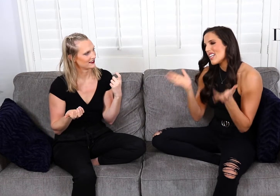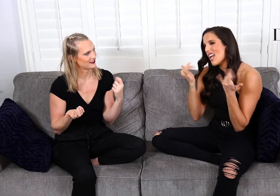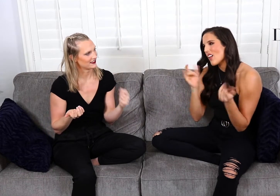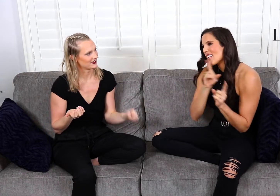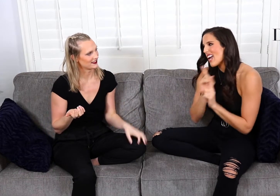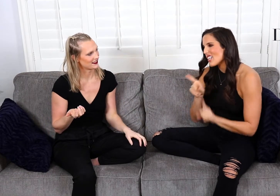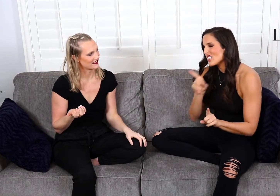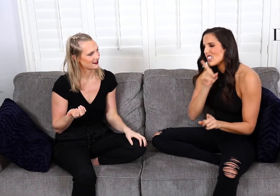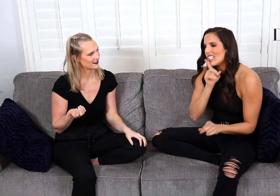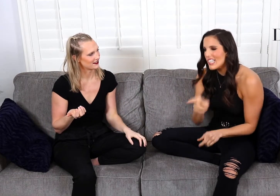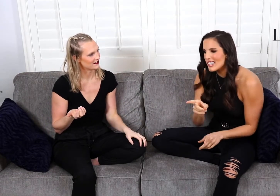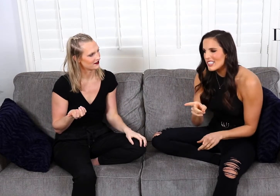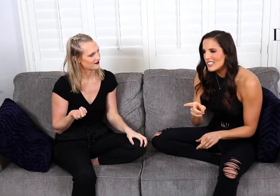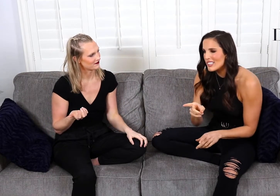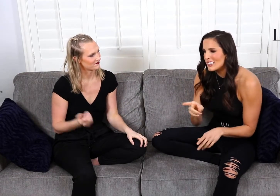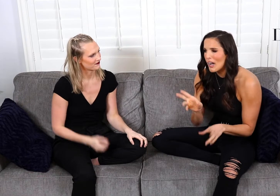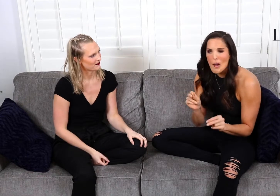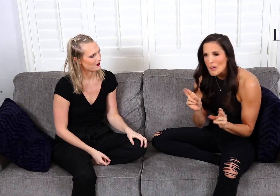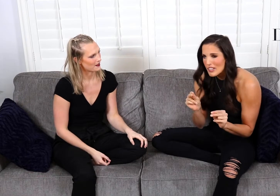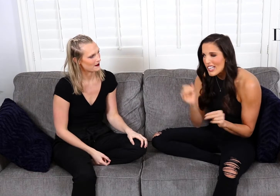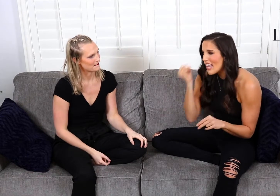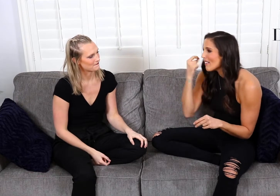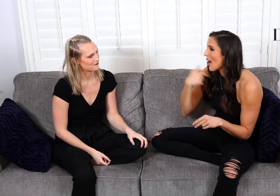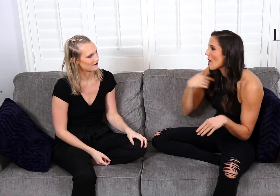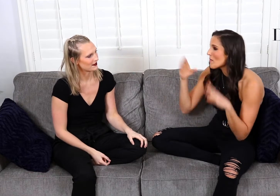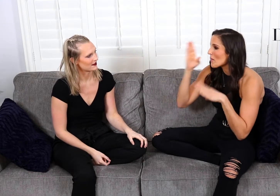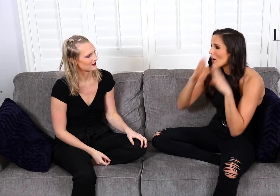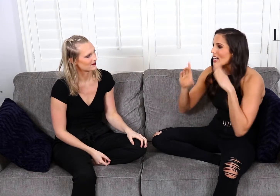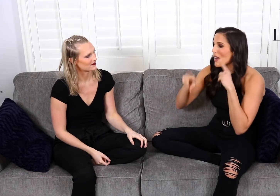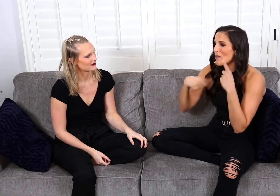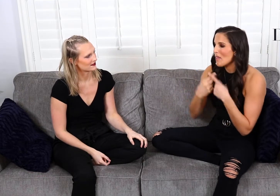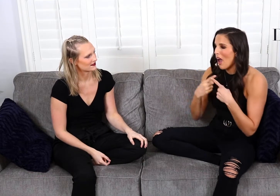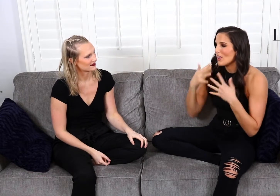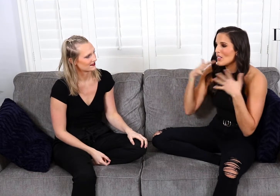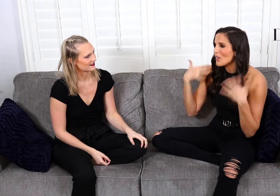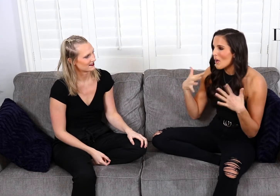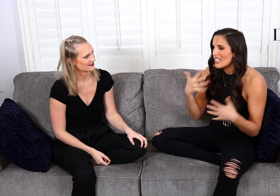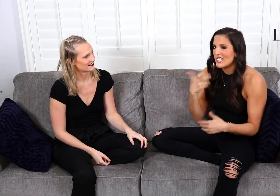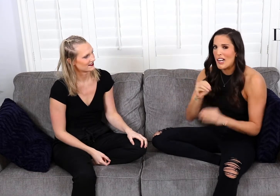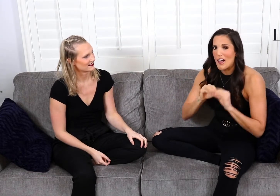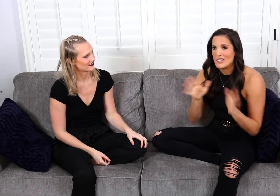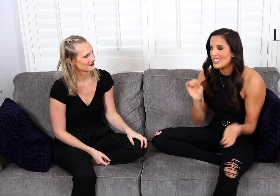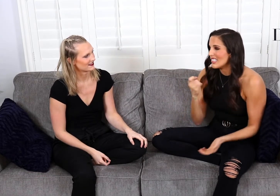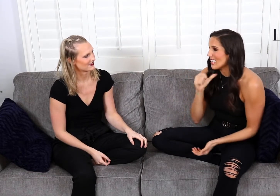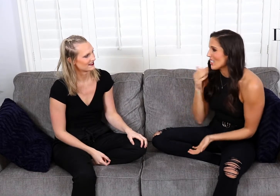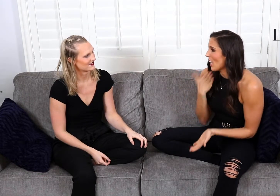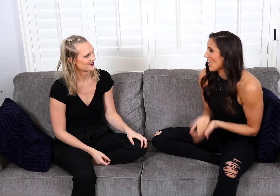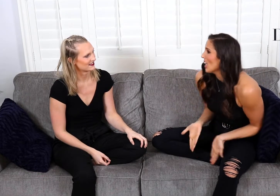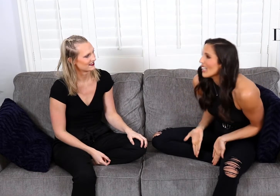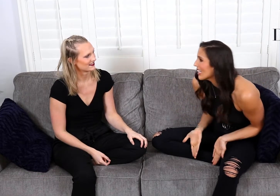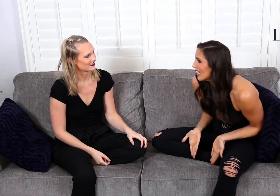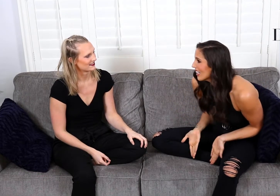Now the answer is... No! If I'm worried about the noises that I make, then obviously the sex is not good.